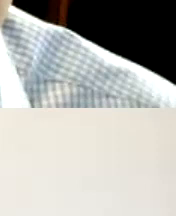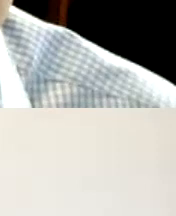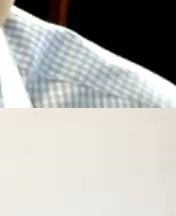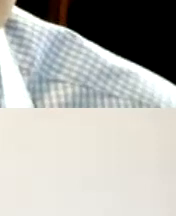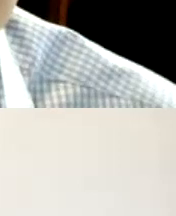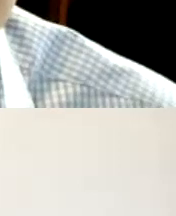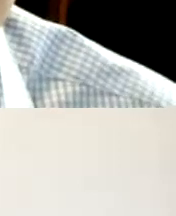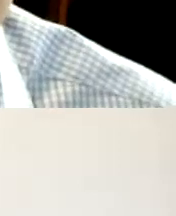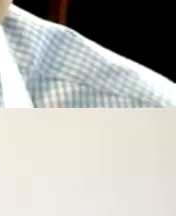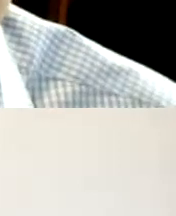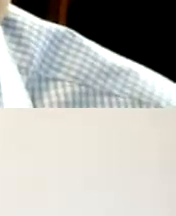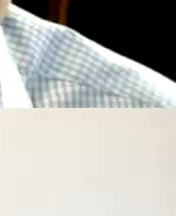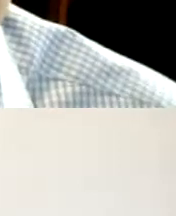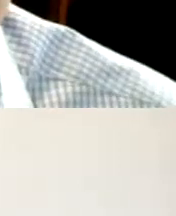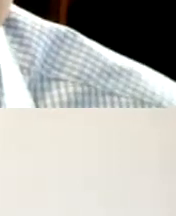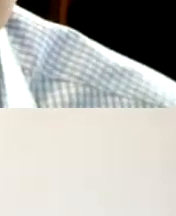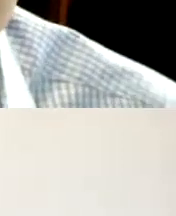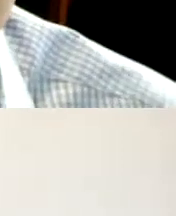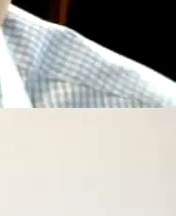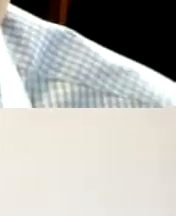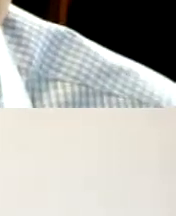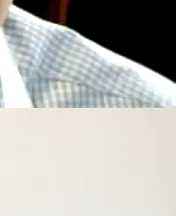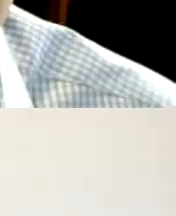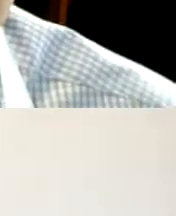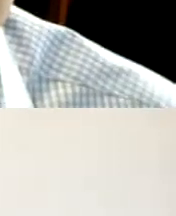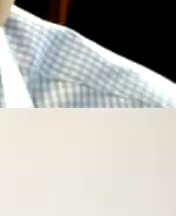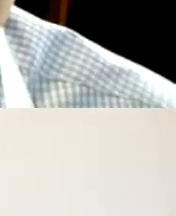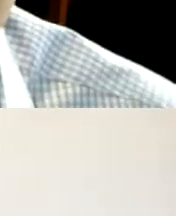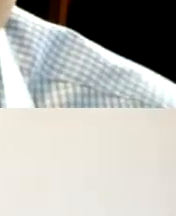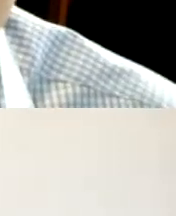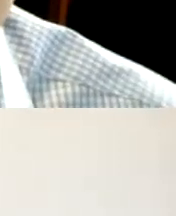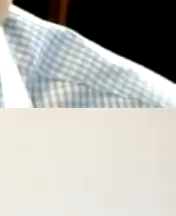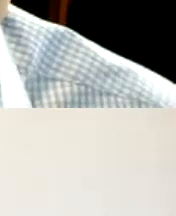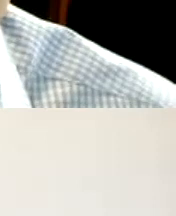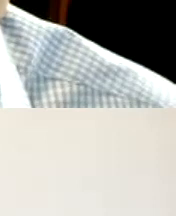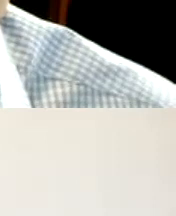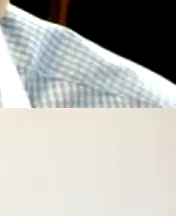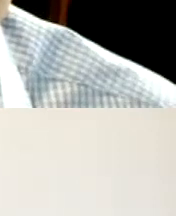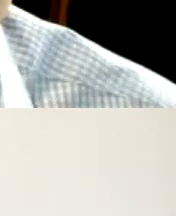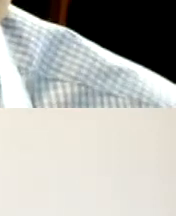interpretation please let us know and I will be happy to assist you thank you thank you so much